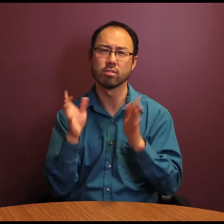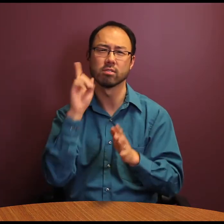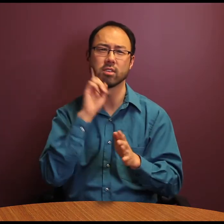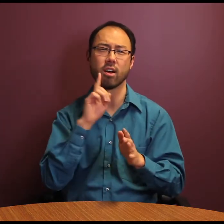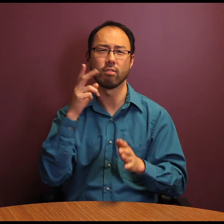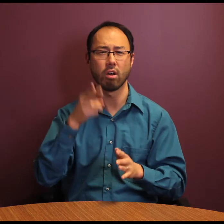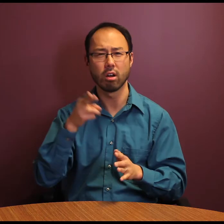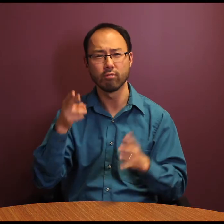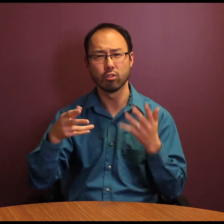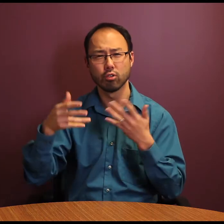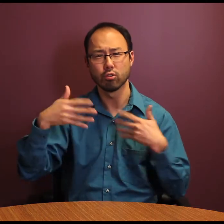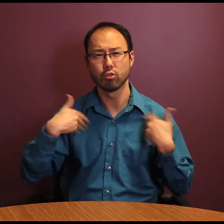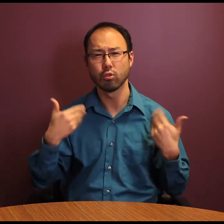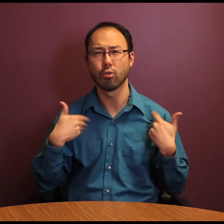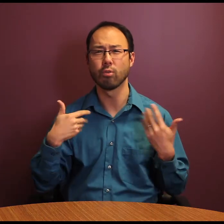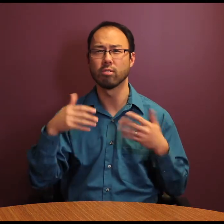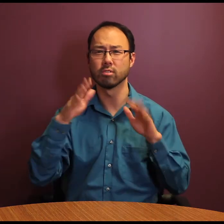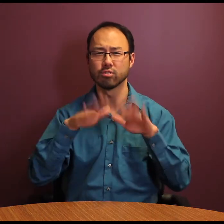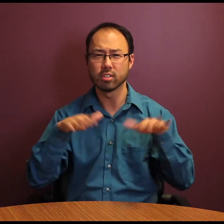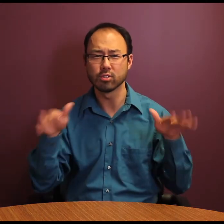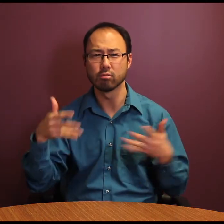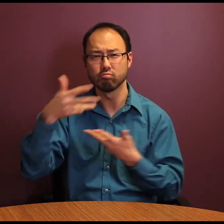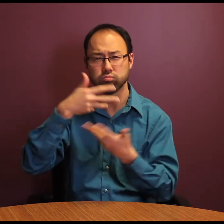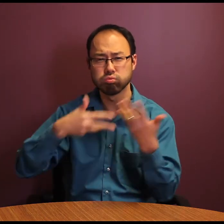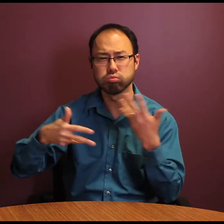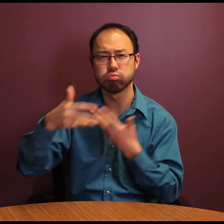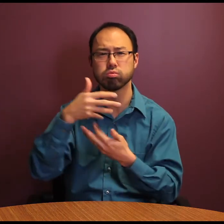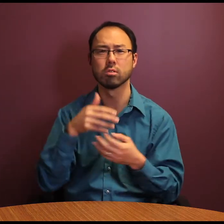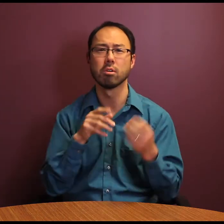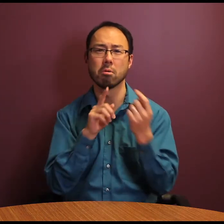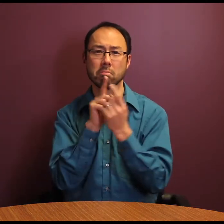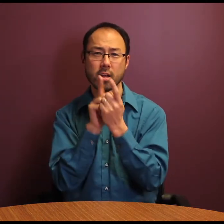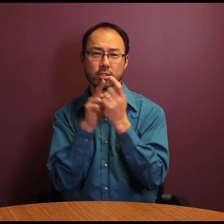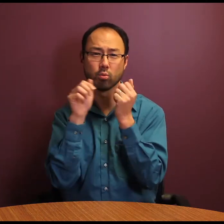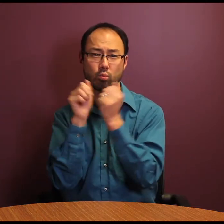Congratulations Evan Brunell for your accomplishments as an advocate; fostering social connections